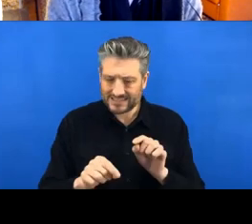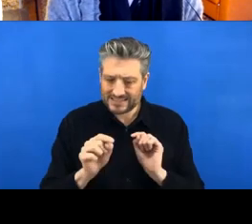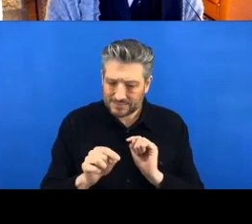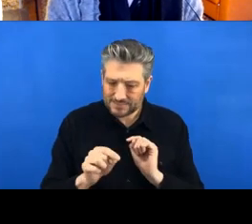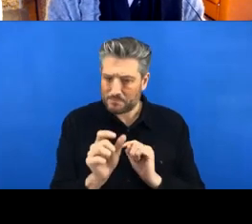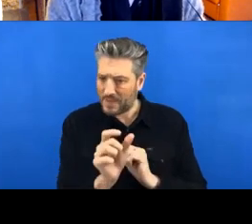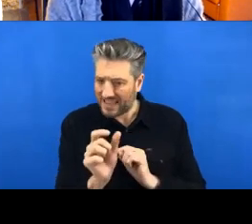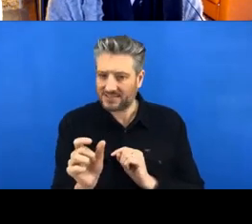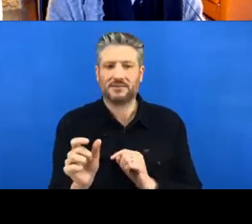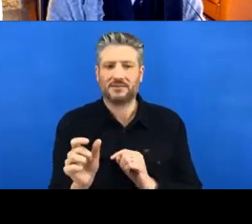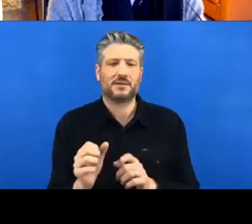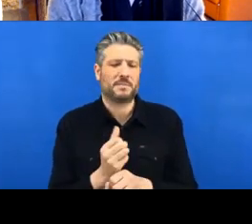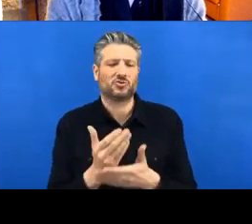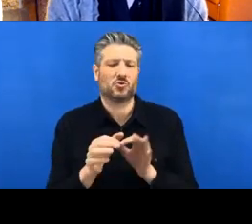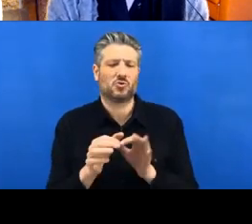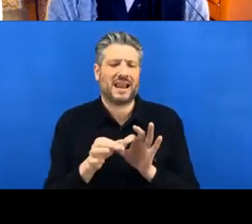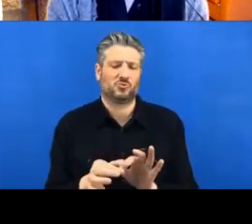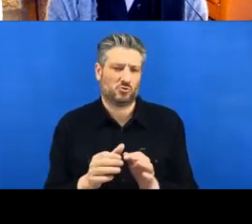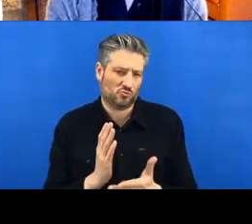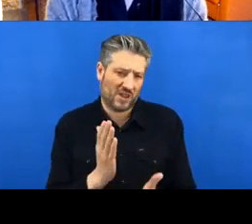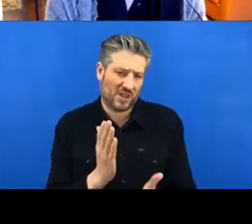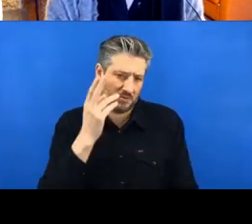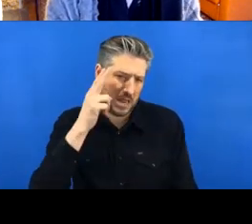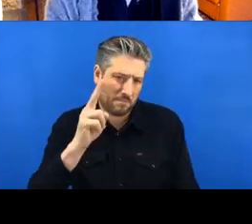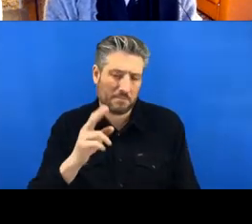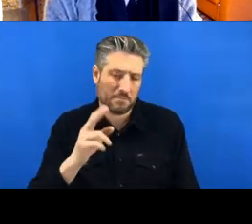Hopefully you've done this too already. And the last thing is GitHub Desktop.